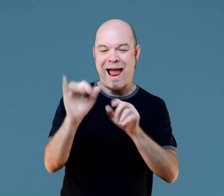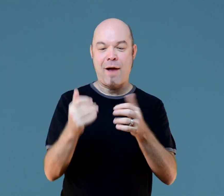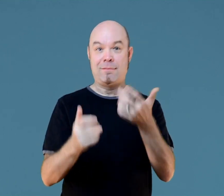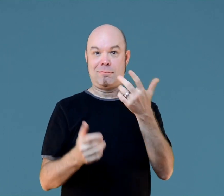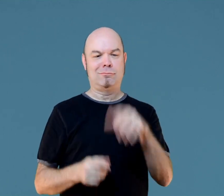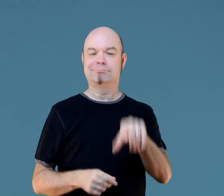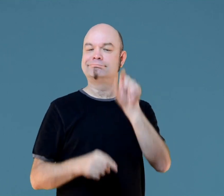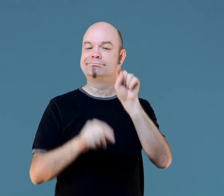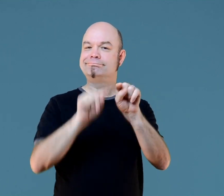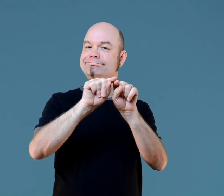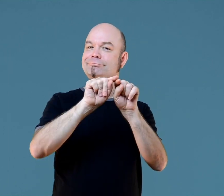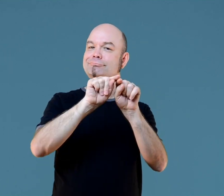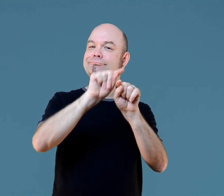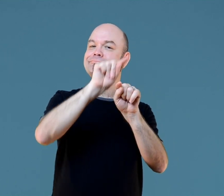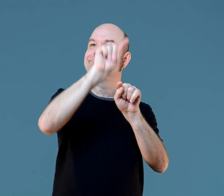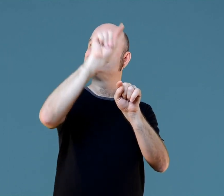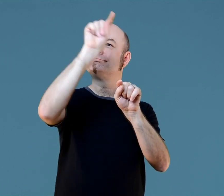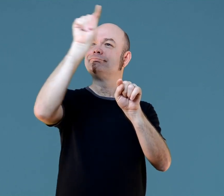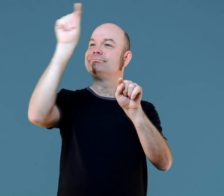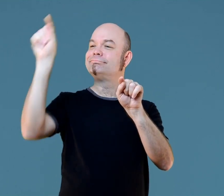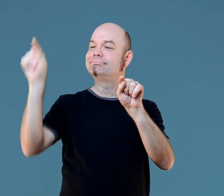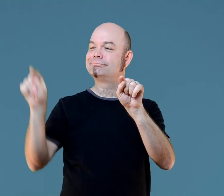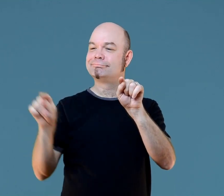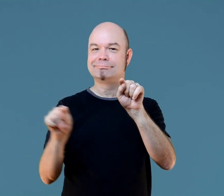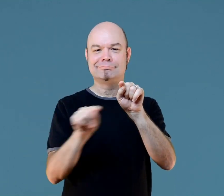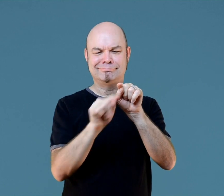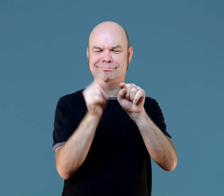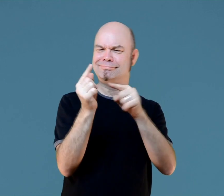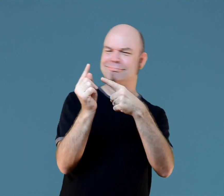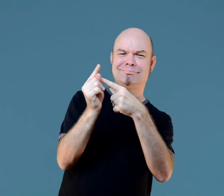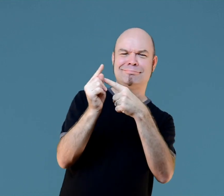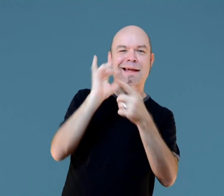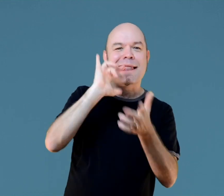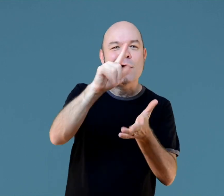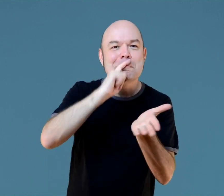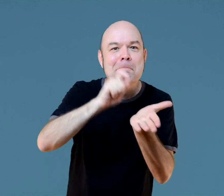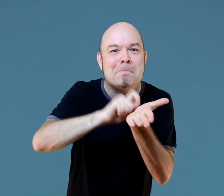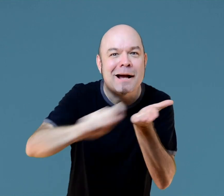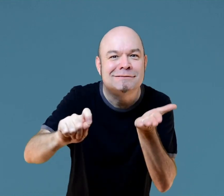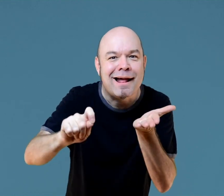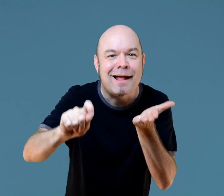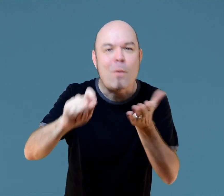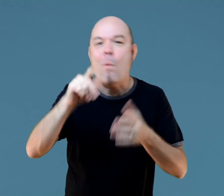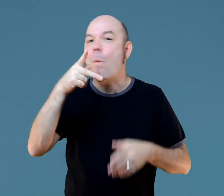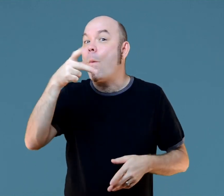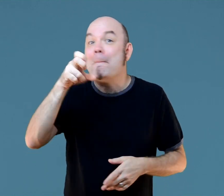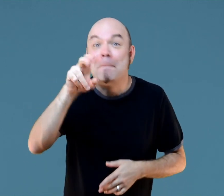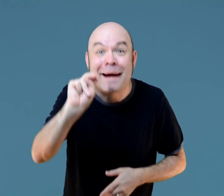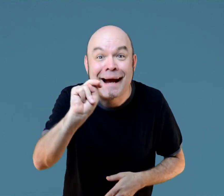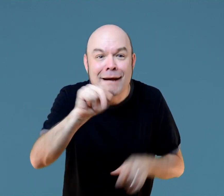is to use the other hand, the dominant hand to trace. It's like a pen.